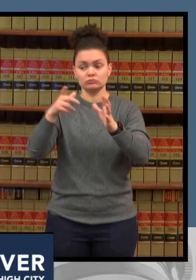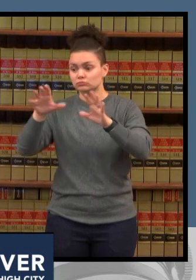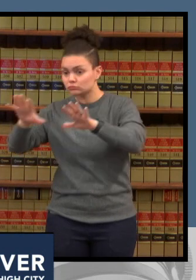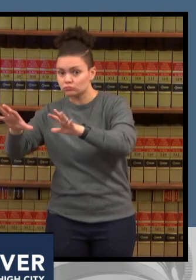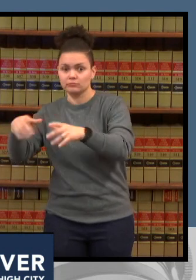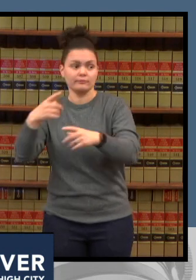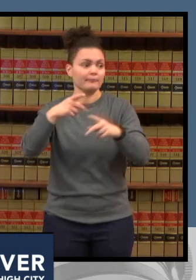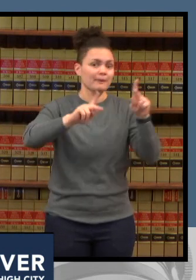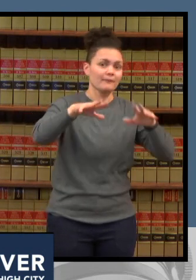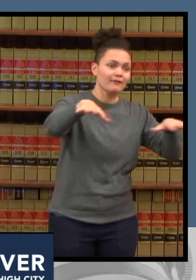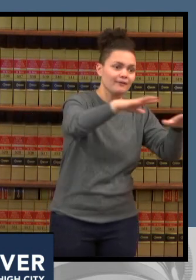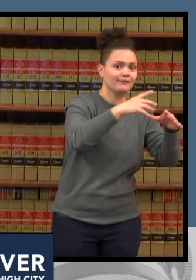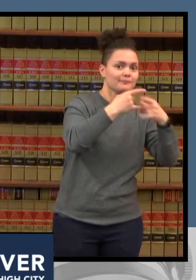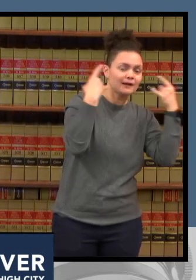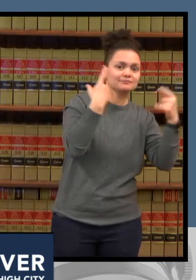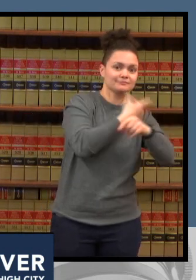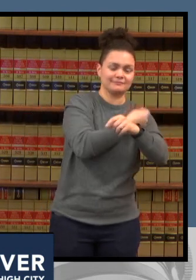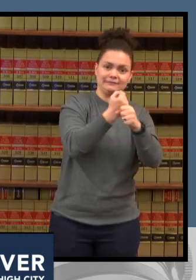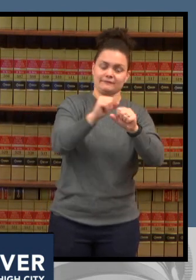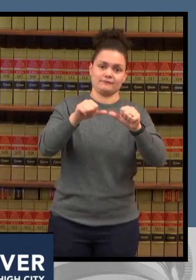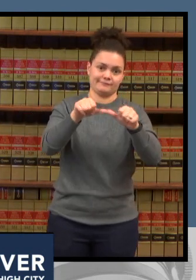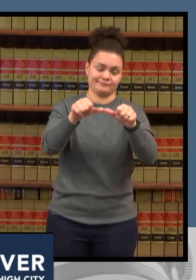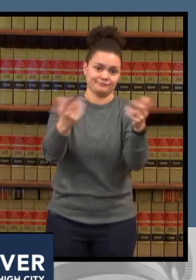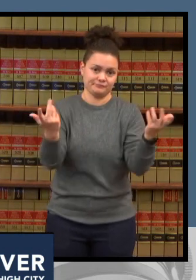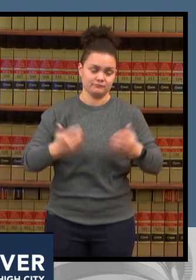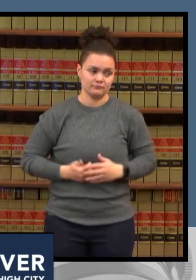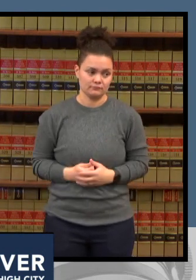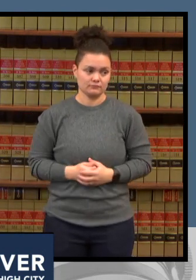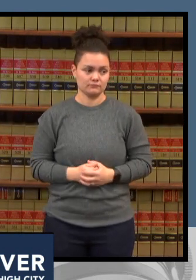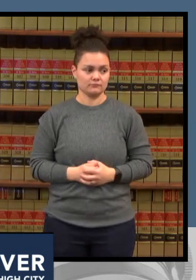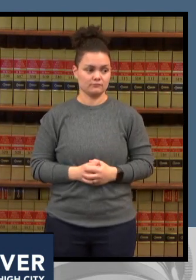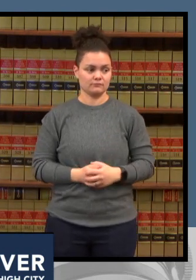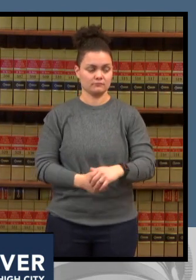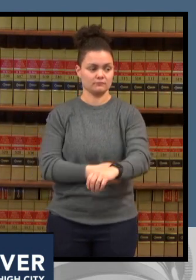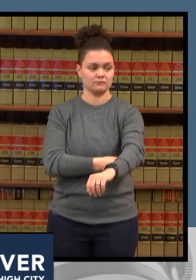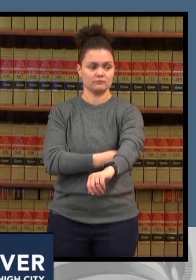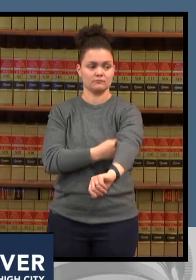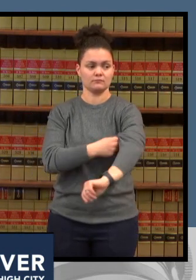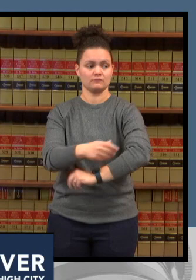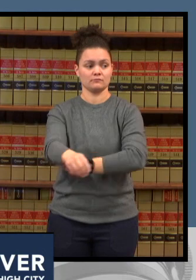time on our hospital campuses to to keep outbreaks from happening amongst our own team members